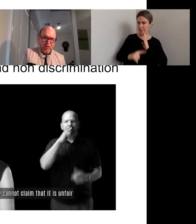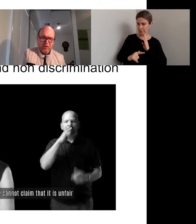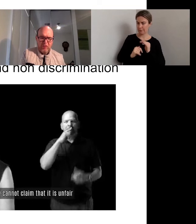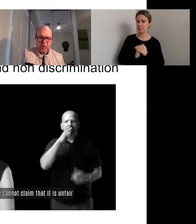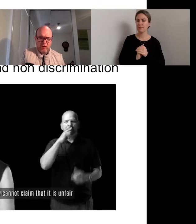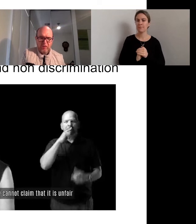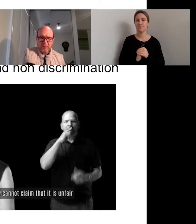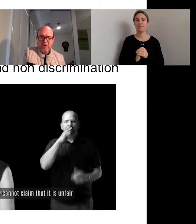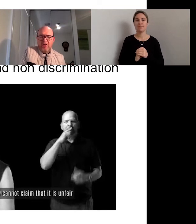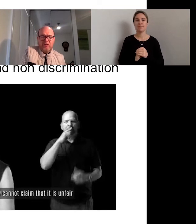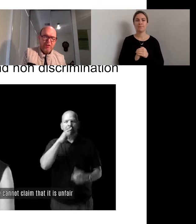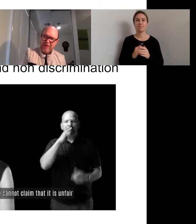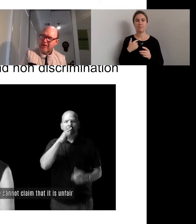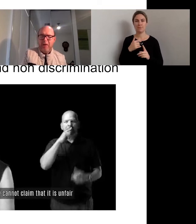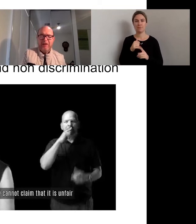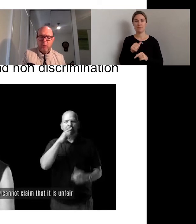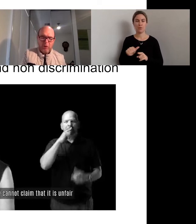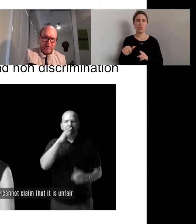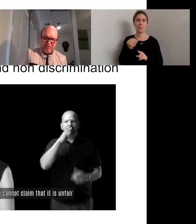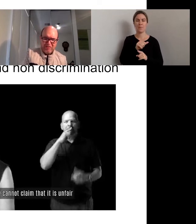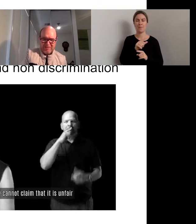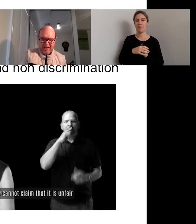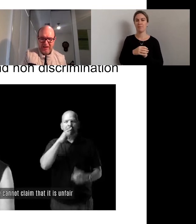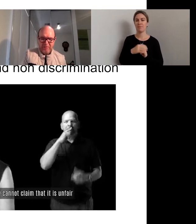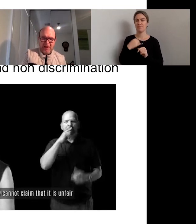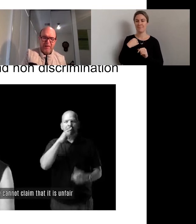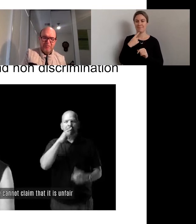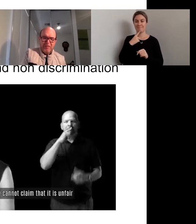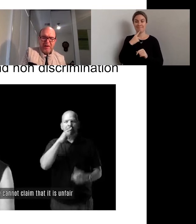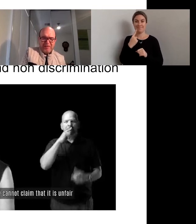So, think back to what I said about the